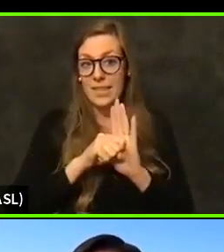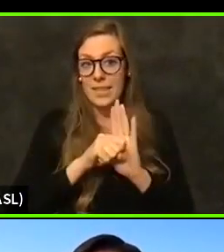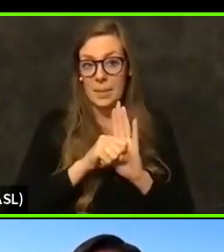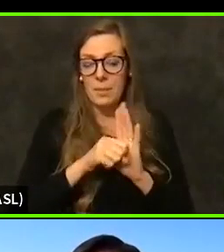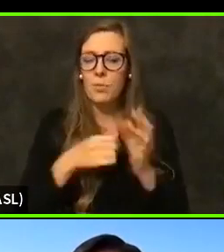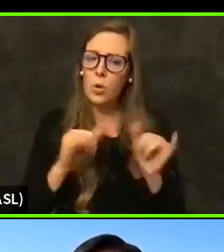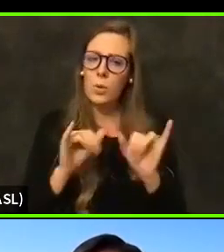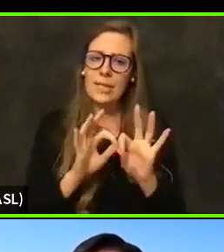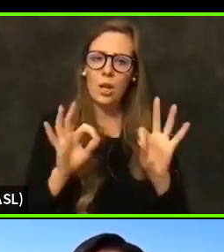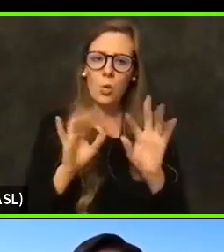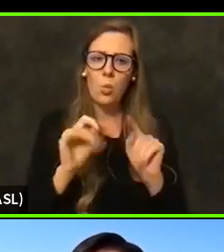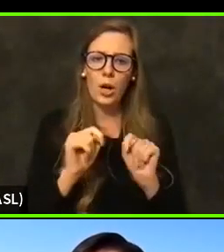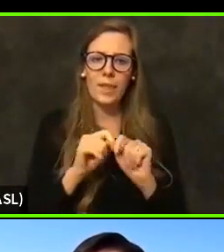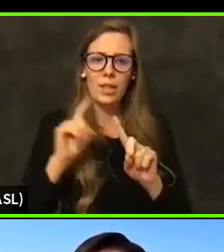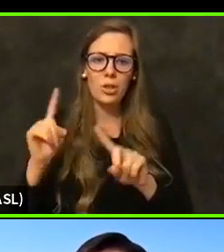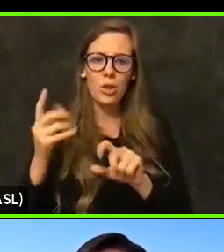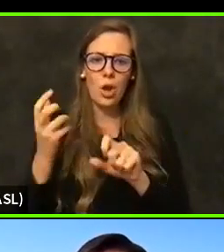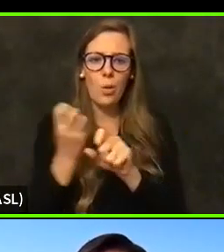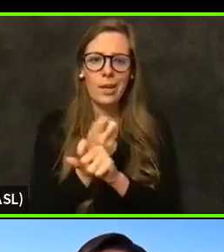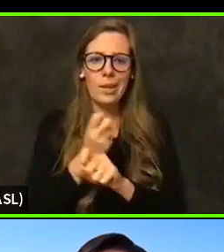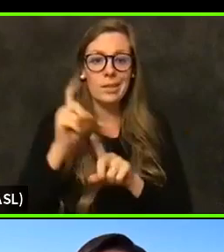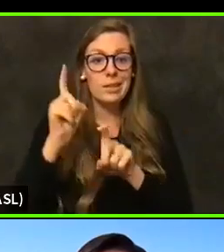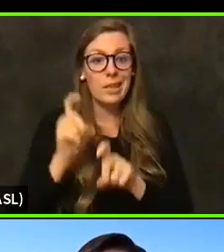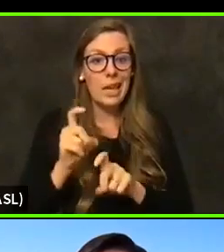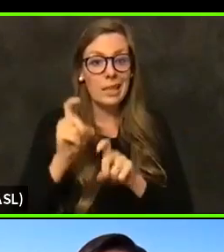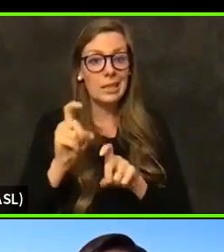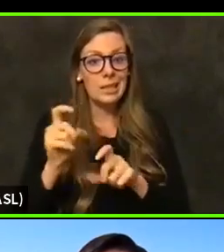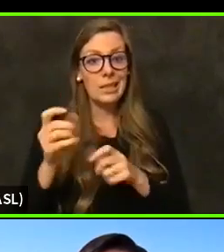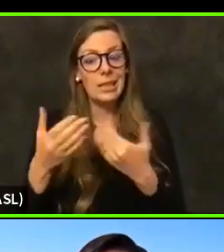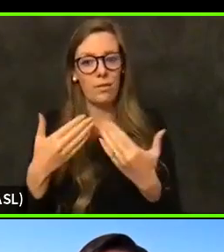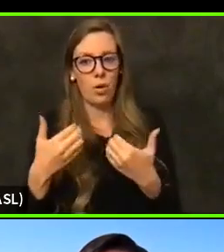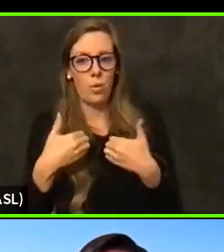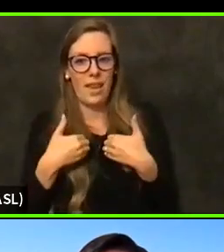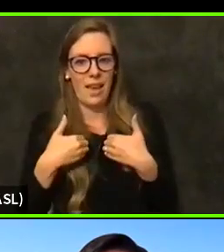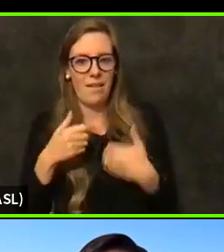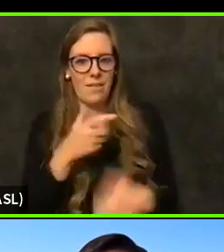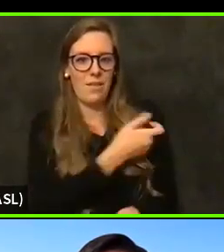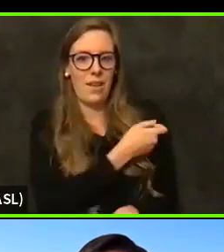we have the vaccine, because as you can see from Dr. Shandies presentation, we are marching